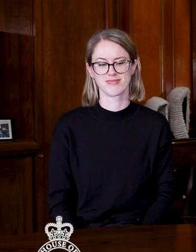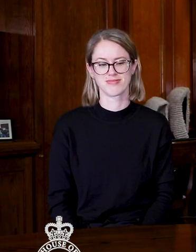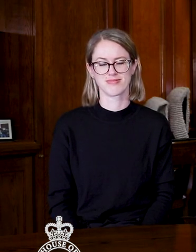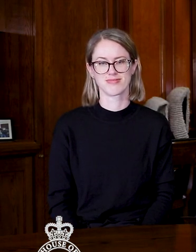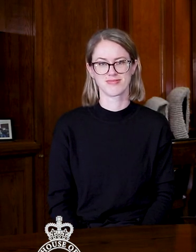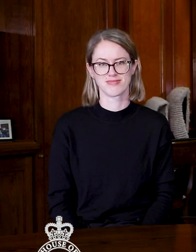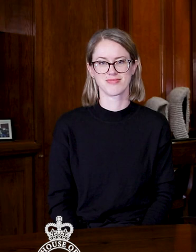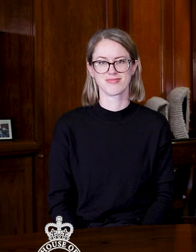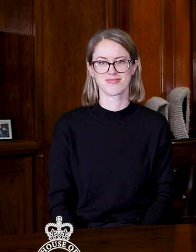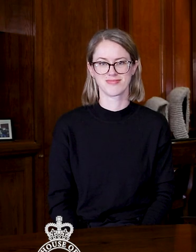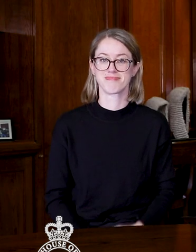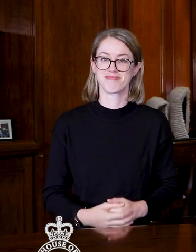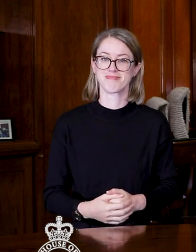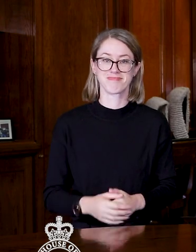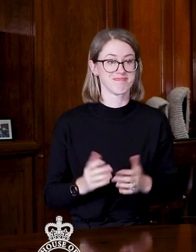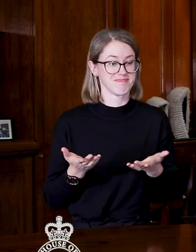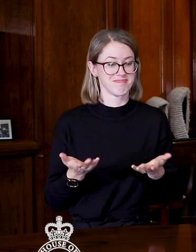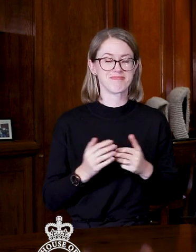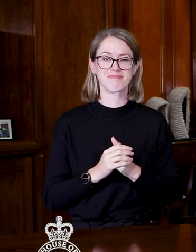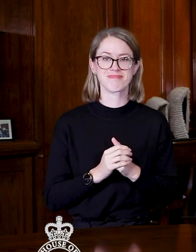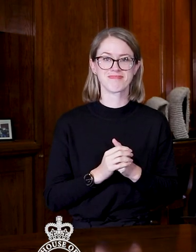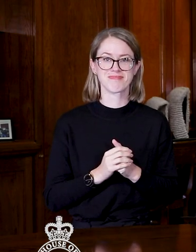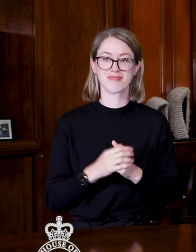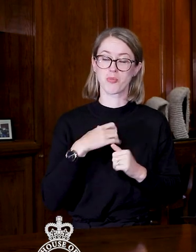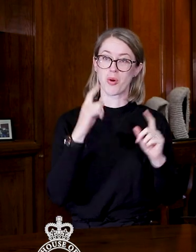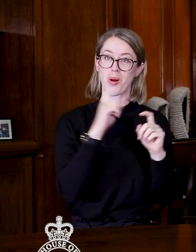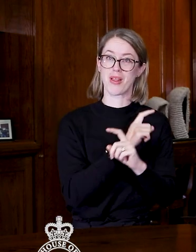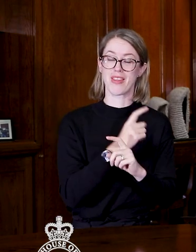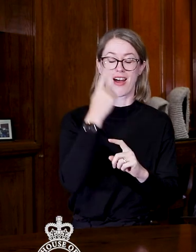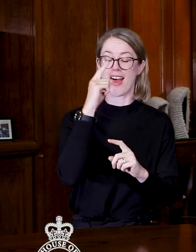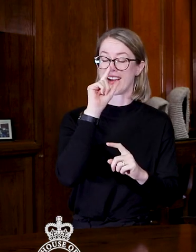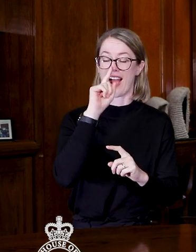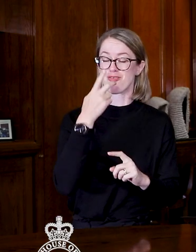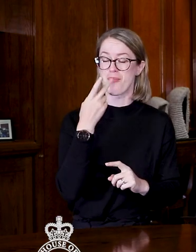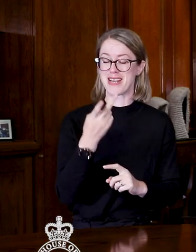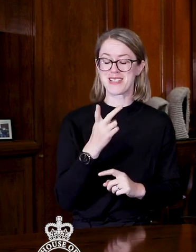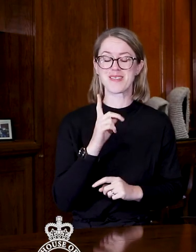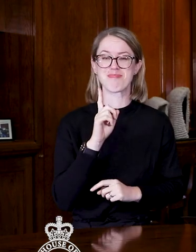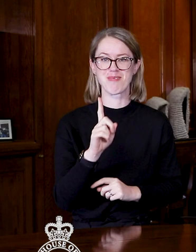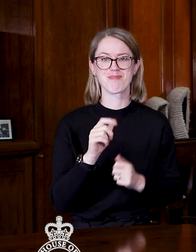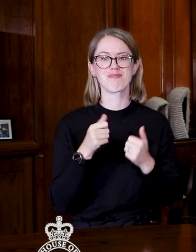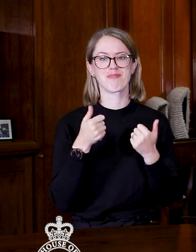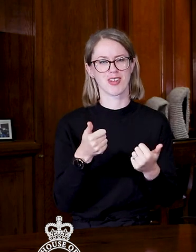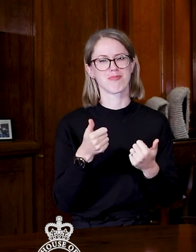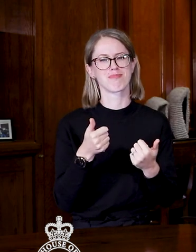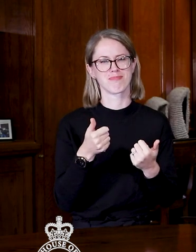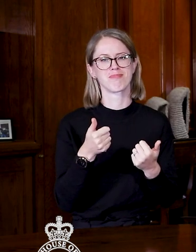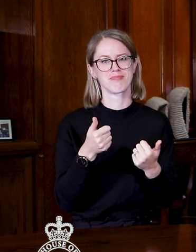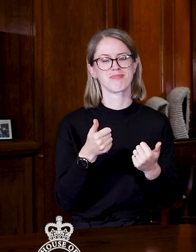> That's a bit more complicated than I can repeat, but it's really good to get yet another